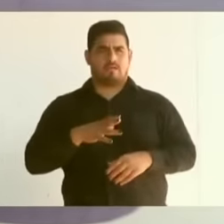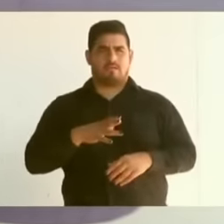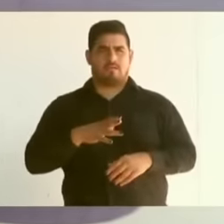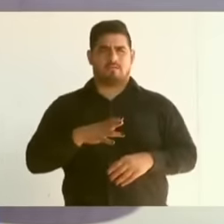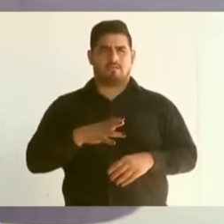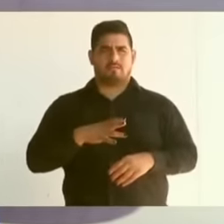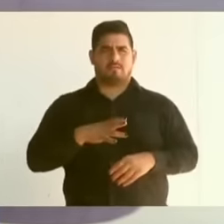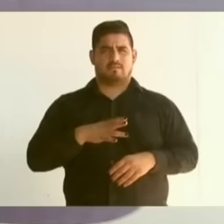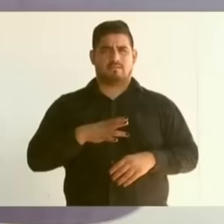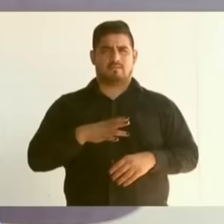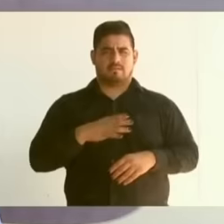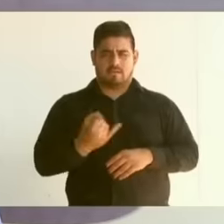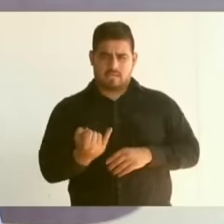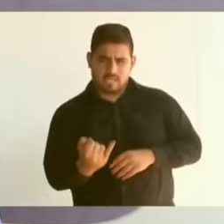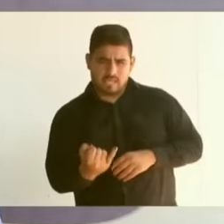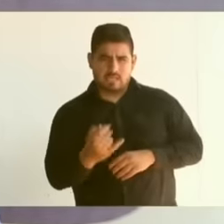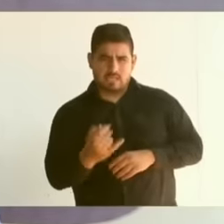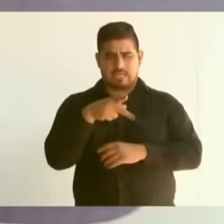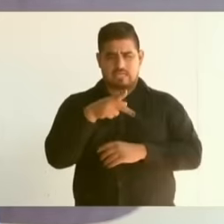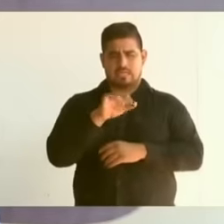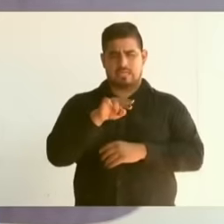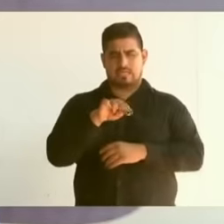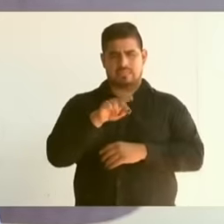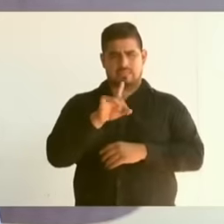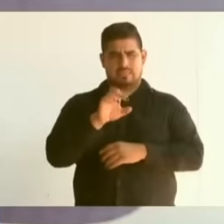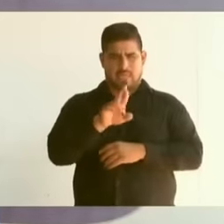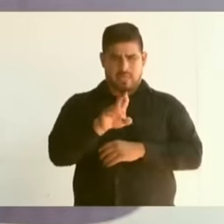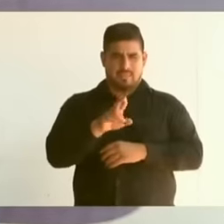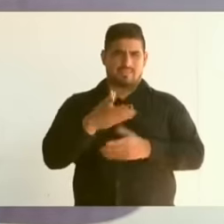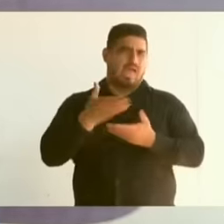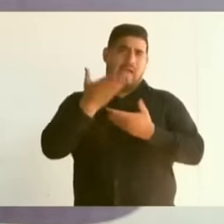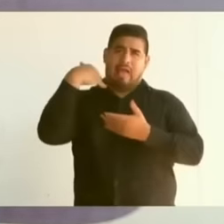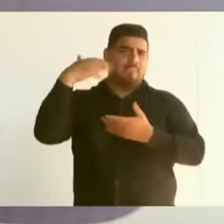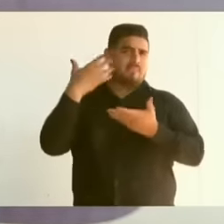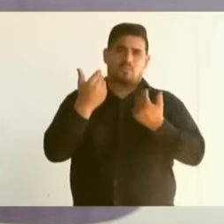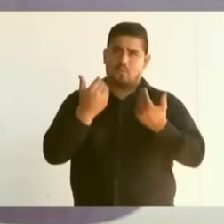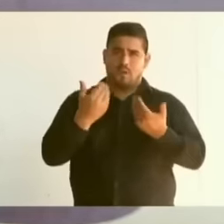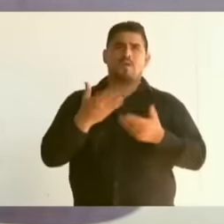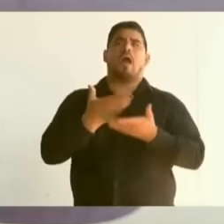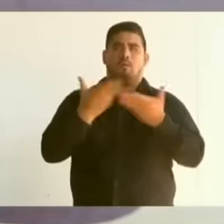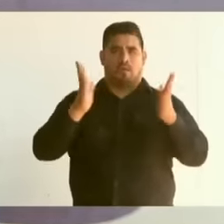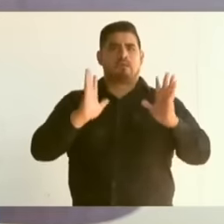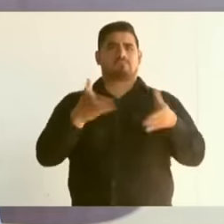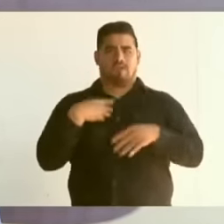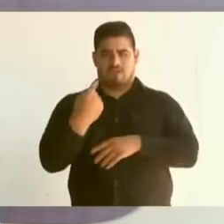preschool or kindergarten before there was not but now there is preschool there is